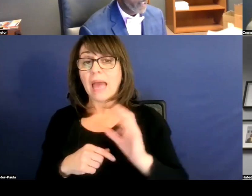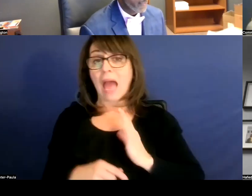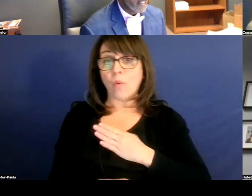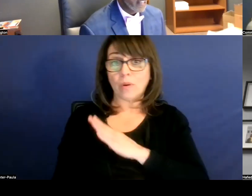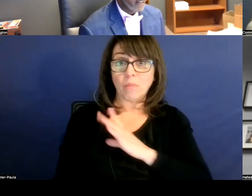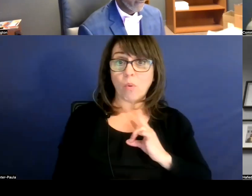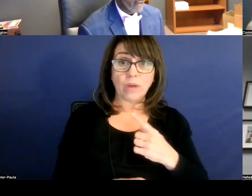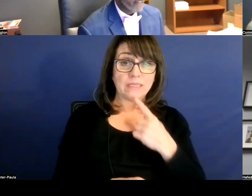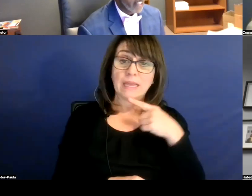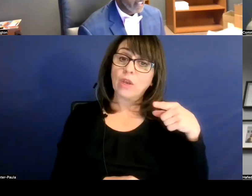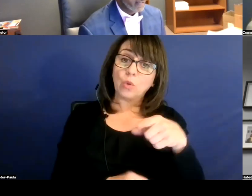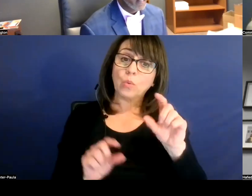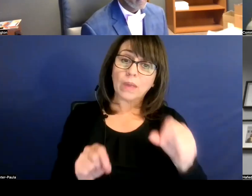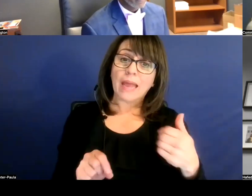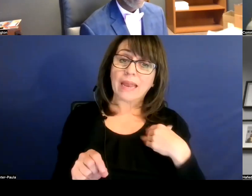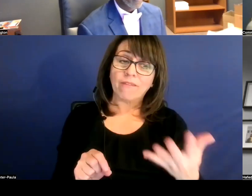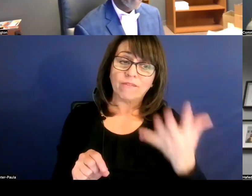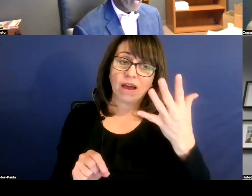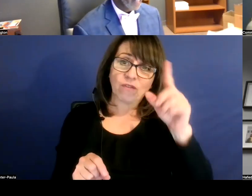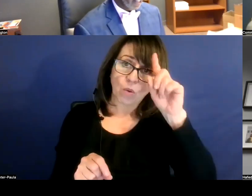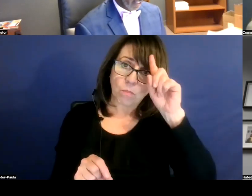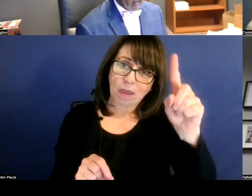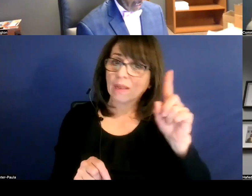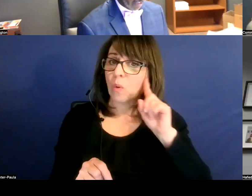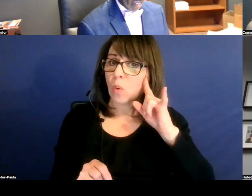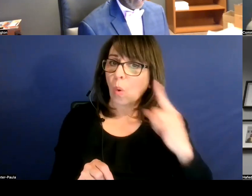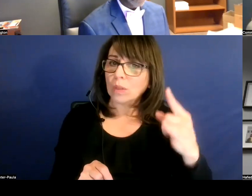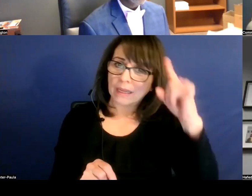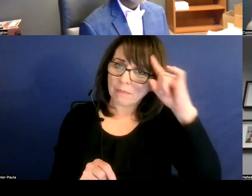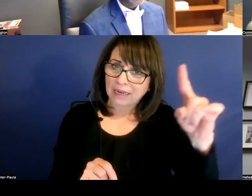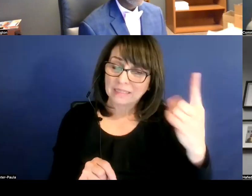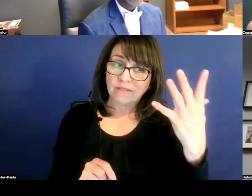which means that 5 cent tax added onto the taxes,